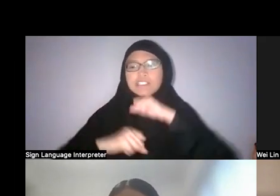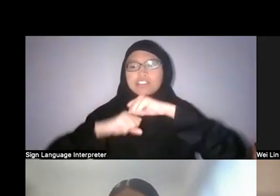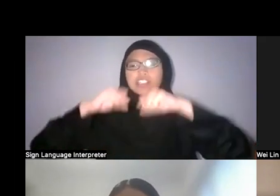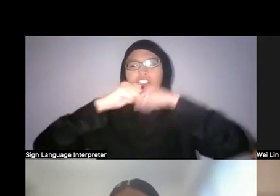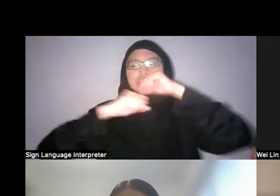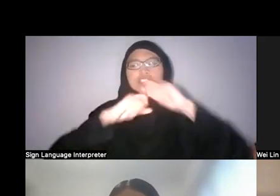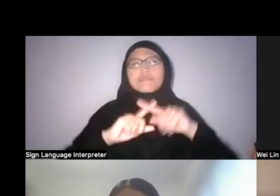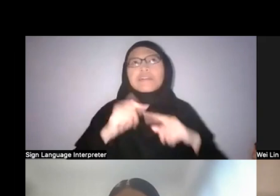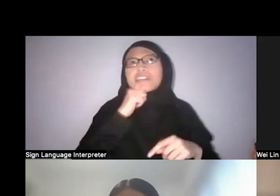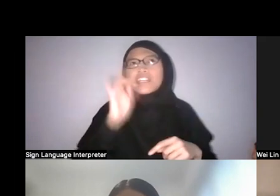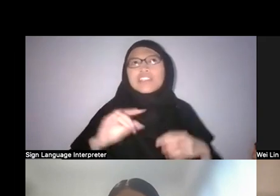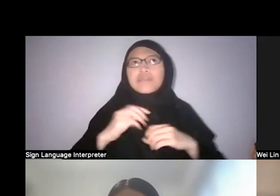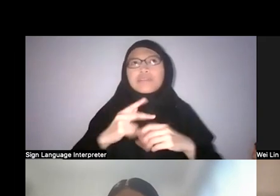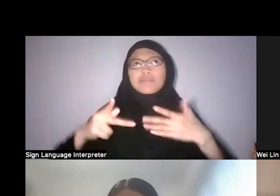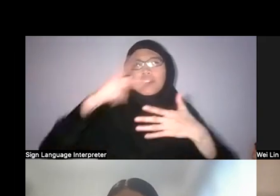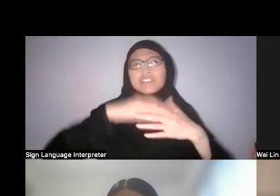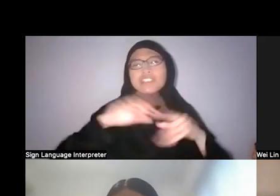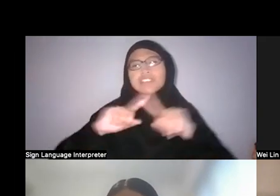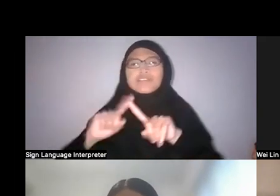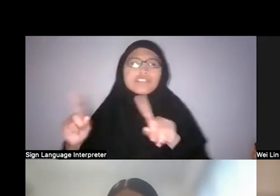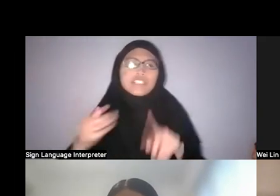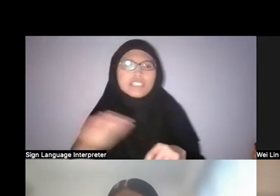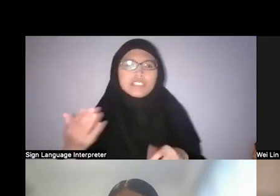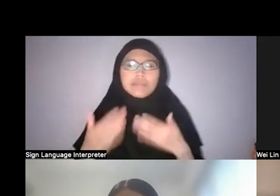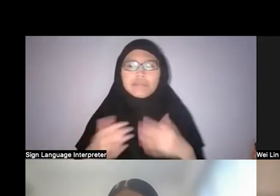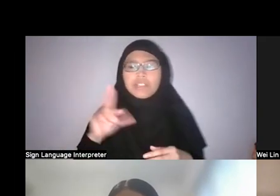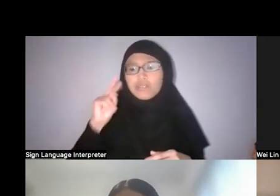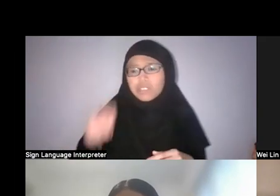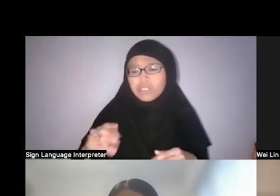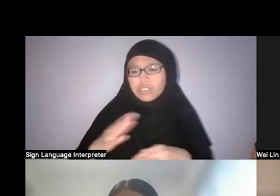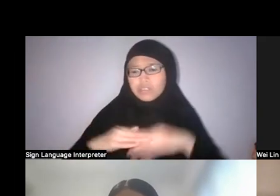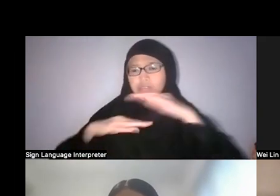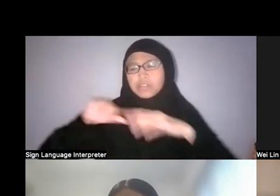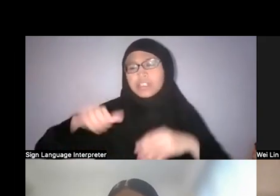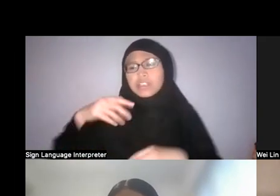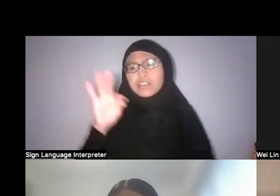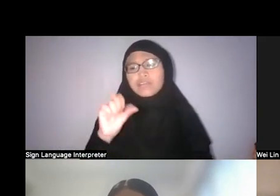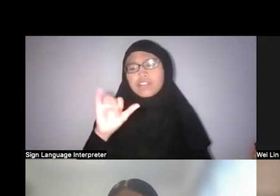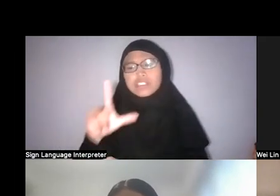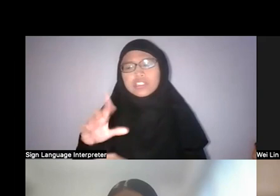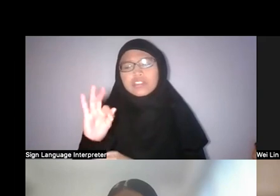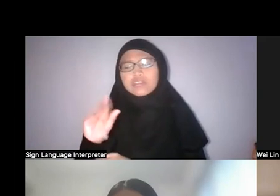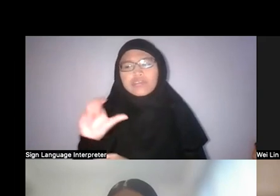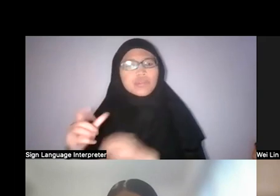Maybe we don’t really need to build another fossil fuel plant or something like that.